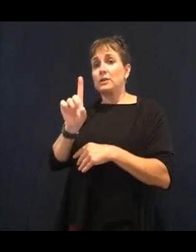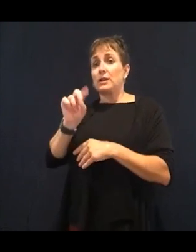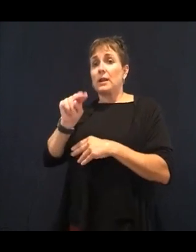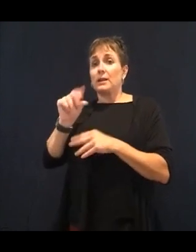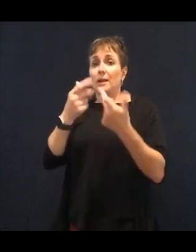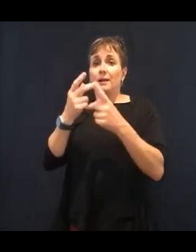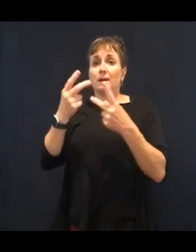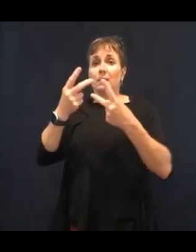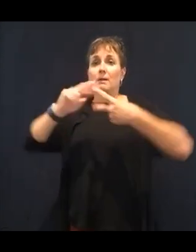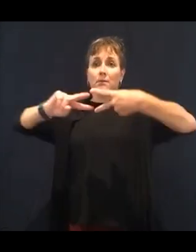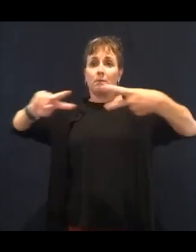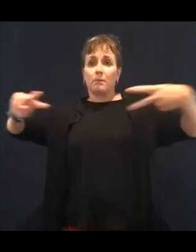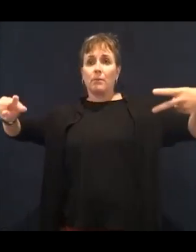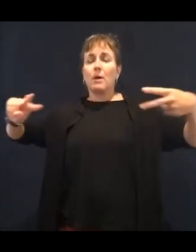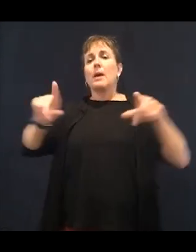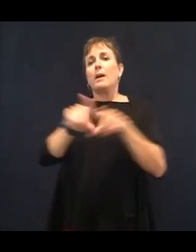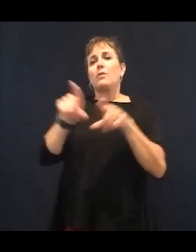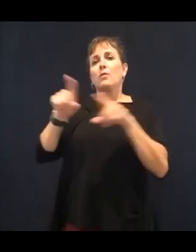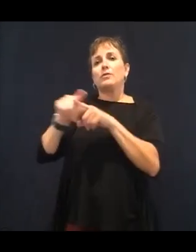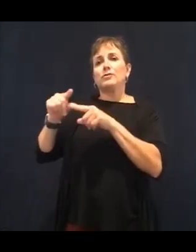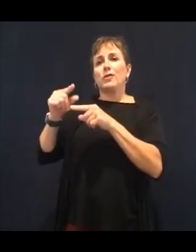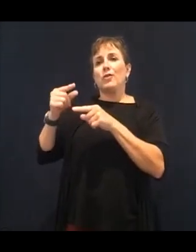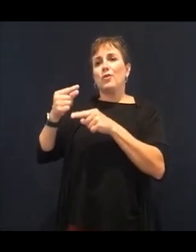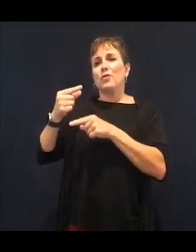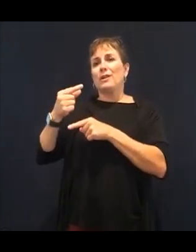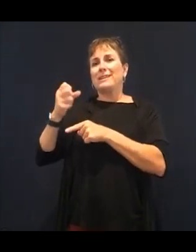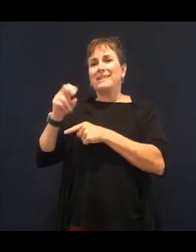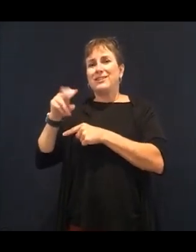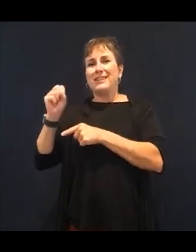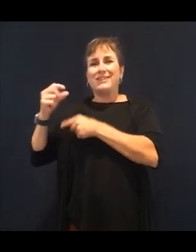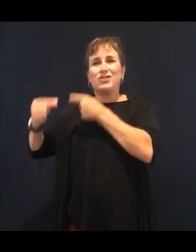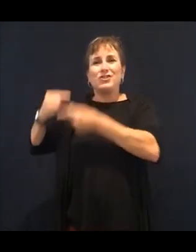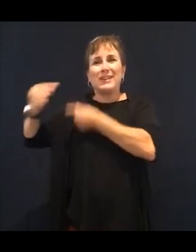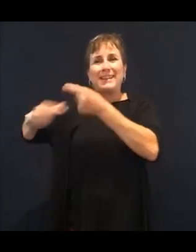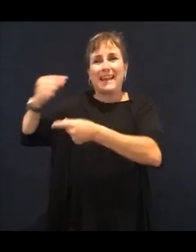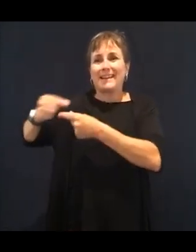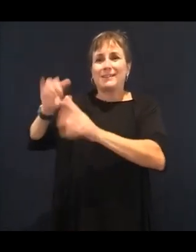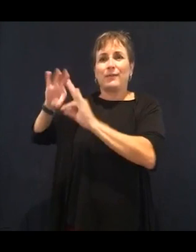parents and our grandparents in our ancestors. We can imprint our genes,